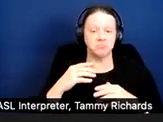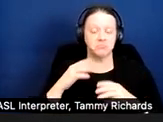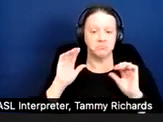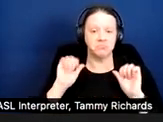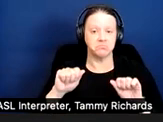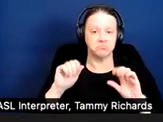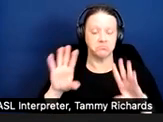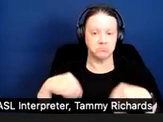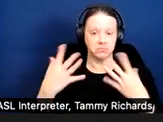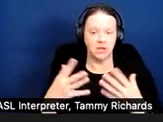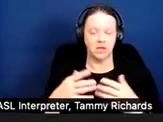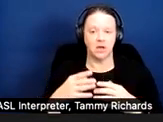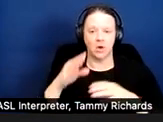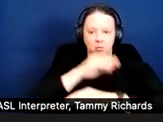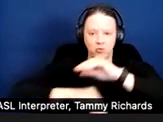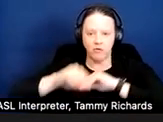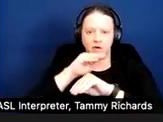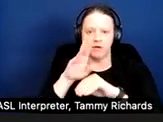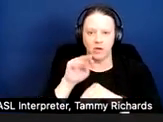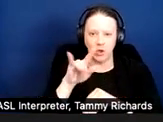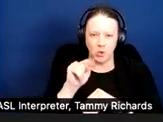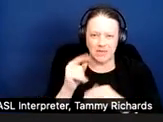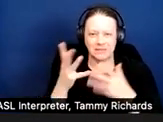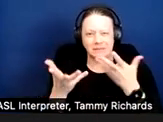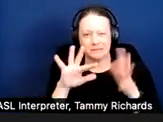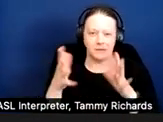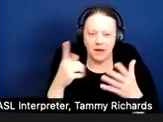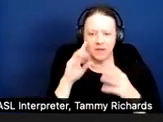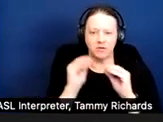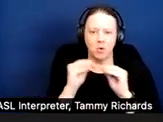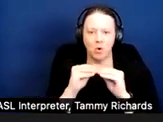Reconfiguring the unit is, I would think, more of an accommodation, unless there needed